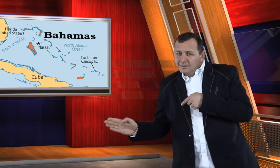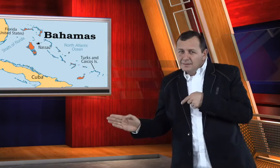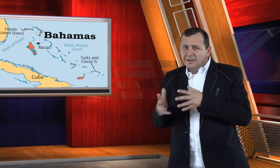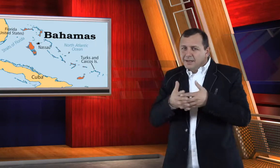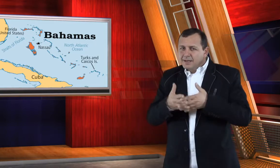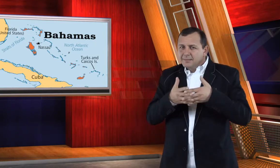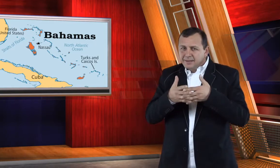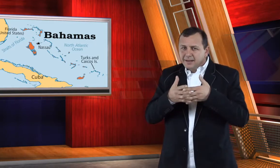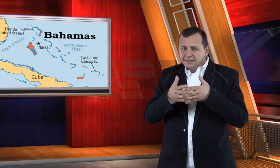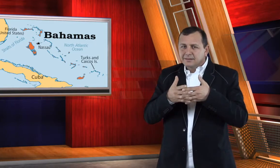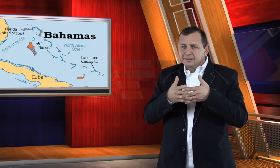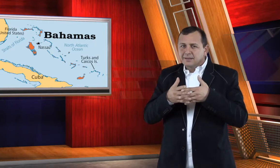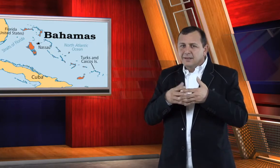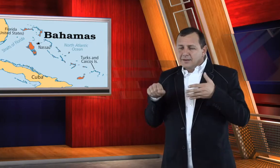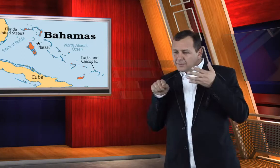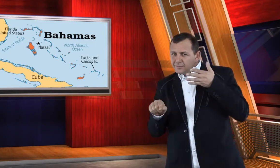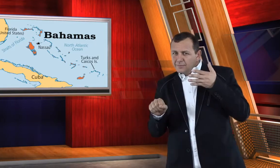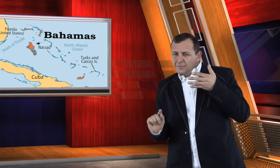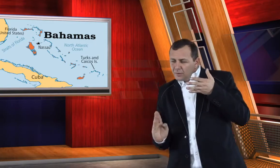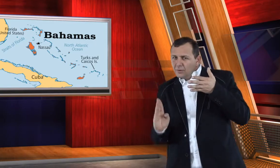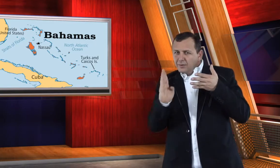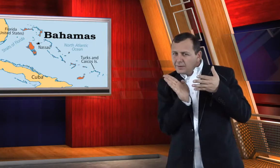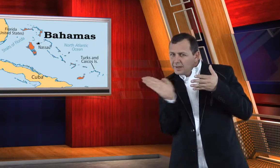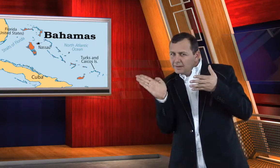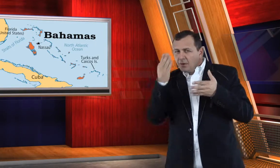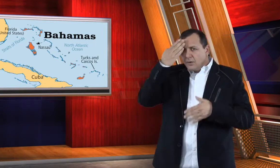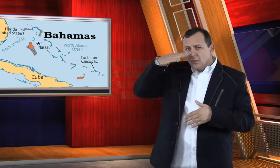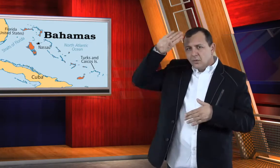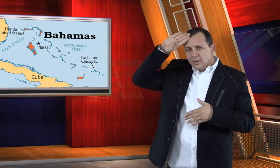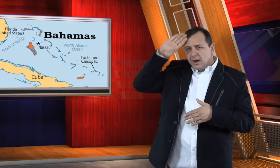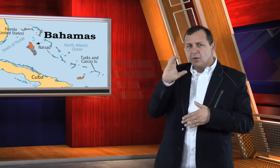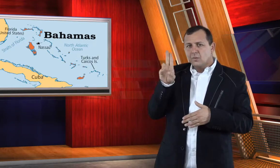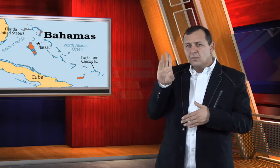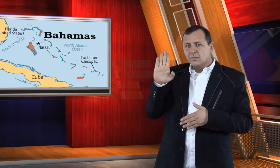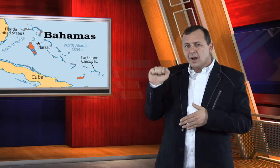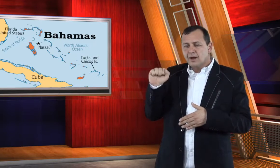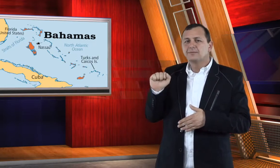just southeast of the USA, northeast of Cuba.